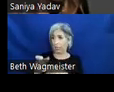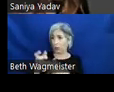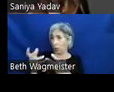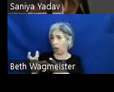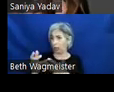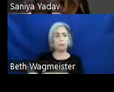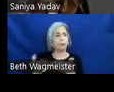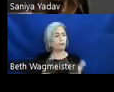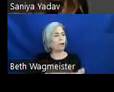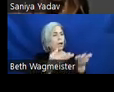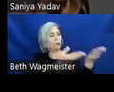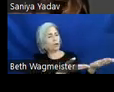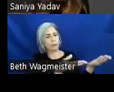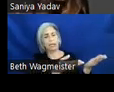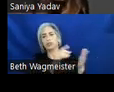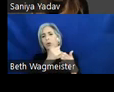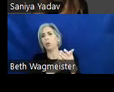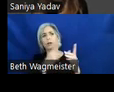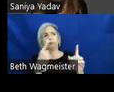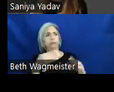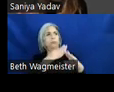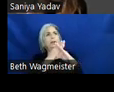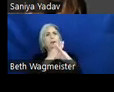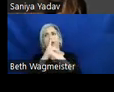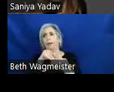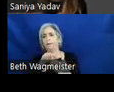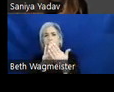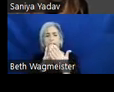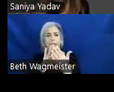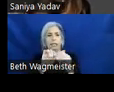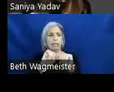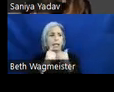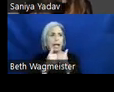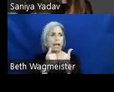on what obstacles that they're facing and how it relates to specific WCAG success criterias.